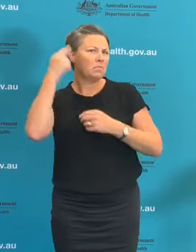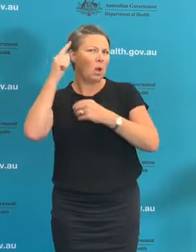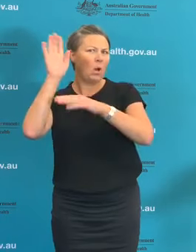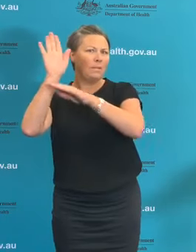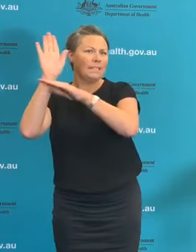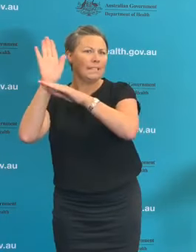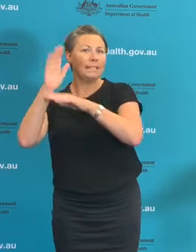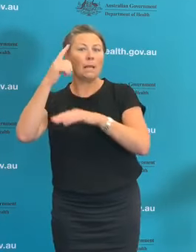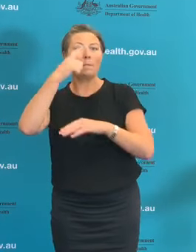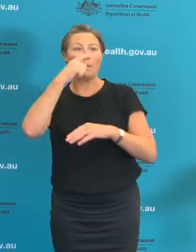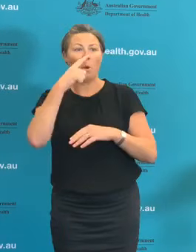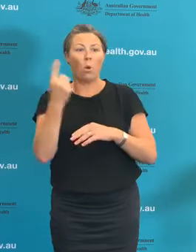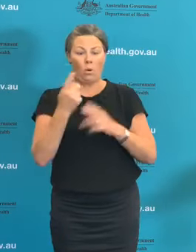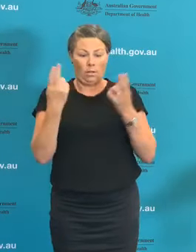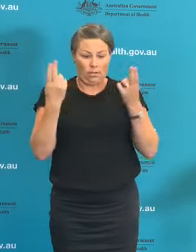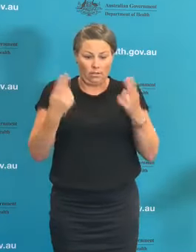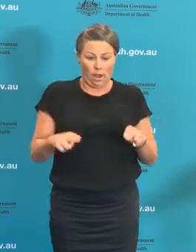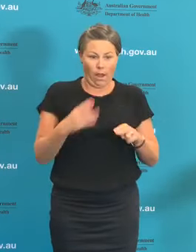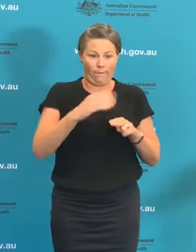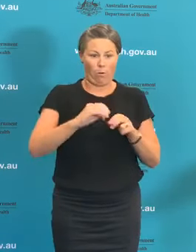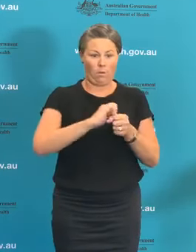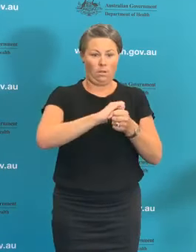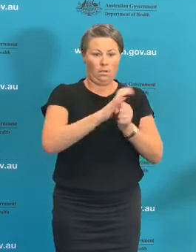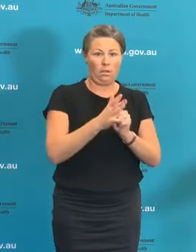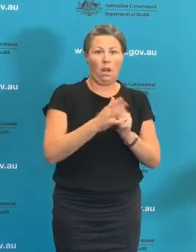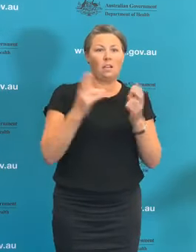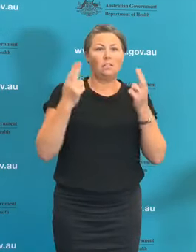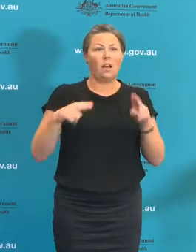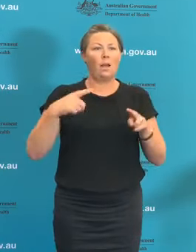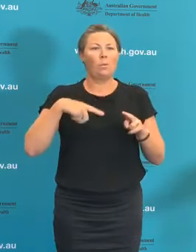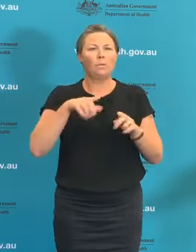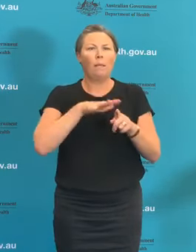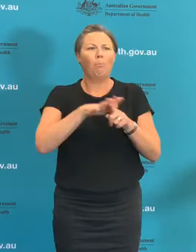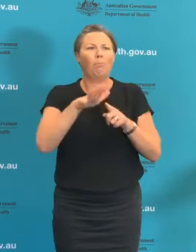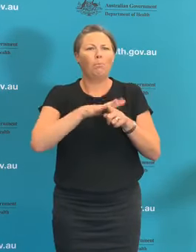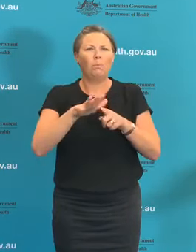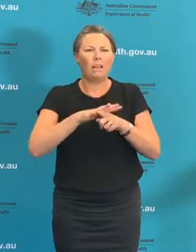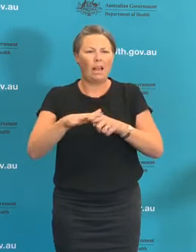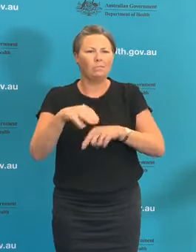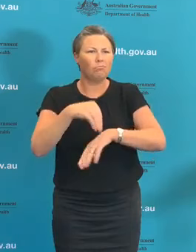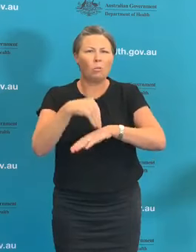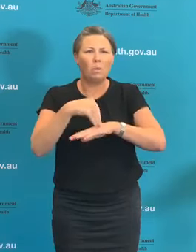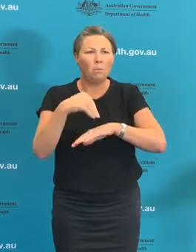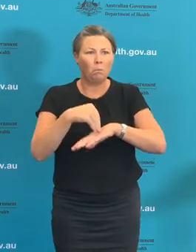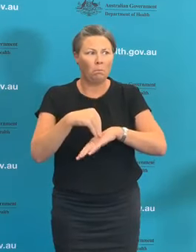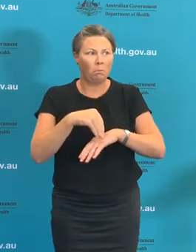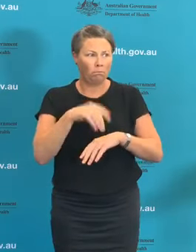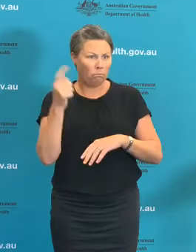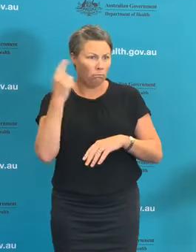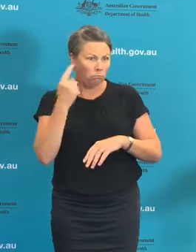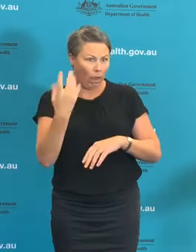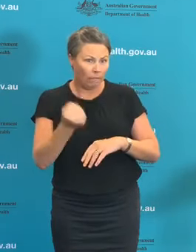who have died through the coronavirus have died because of blood clotting. Is that something that's been reported here in Australia and is that something that